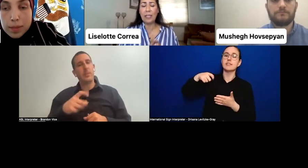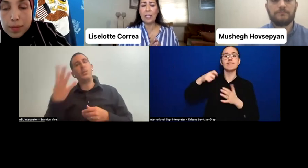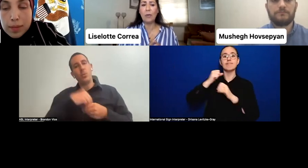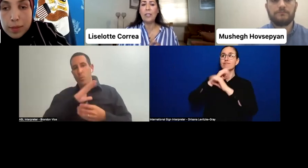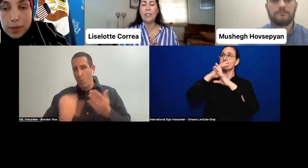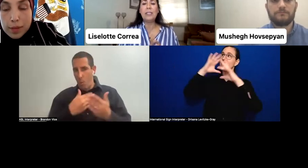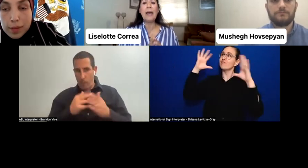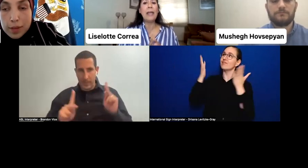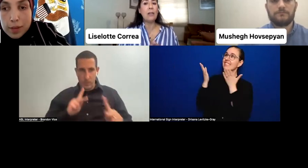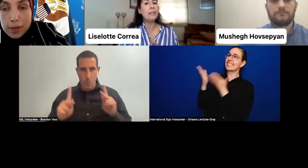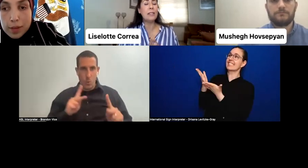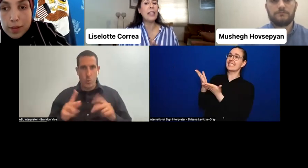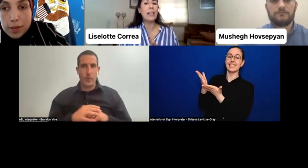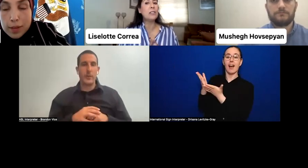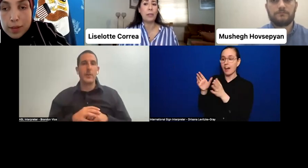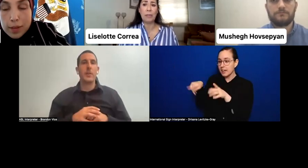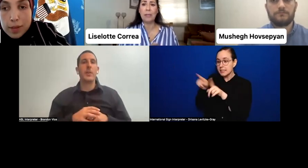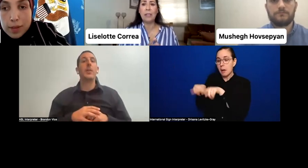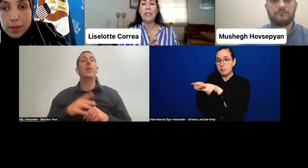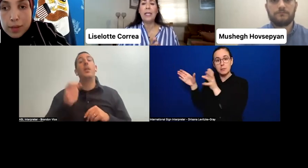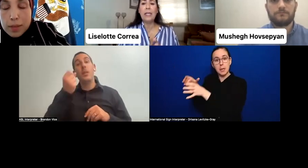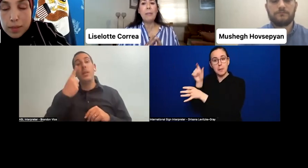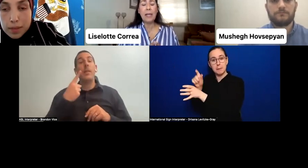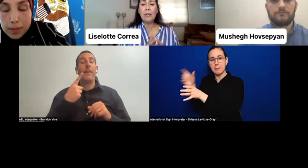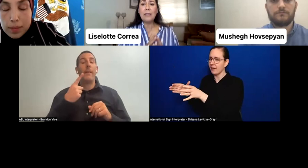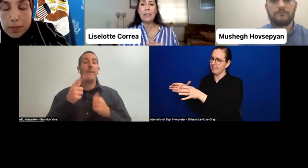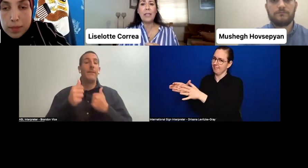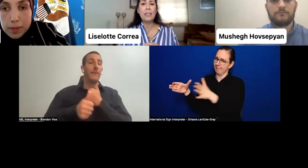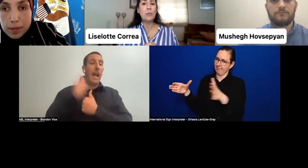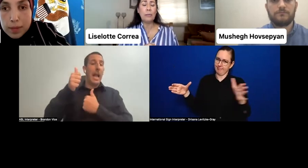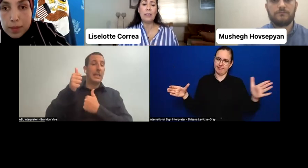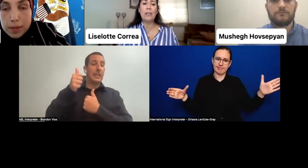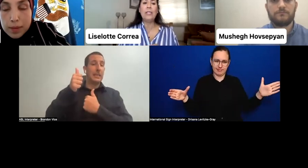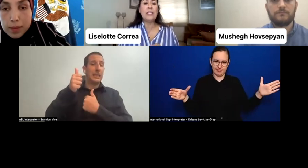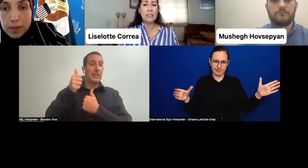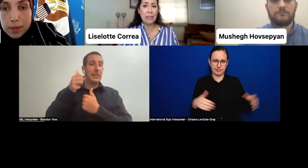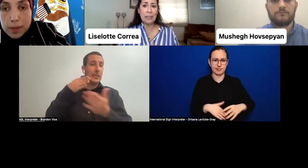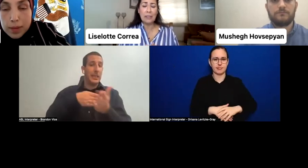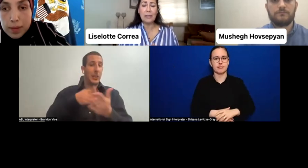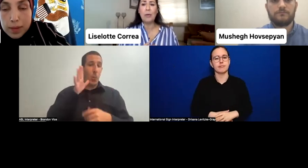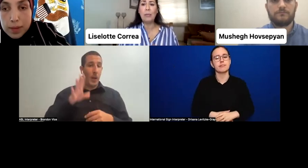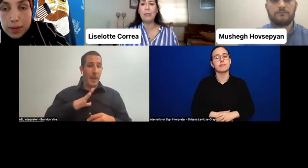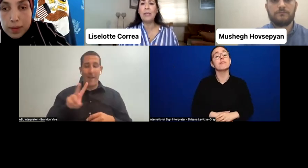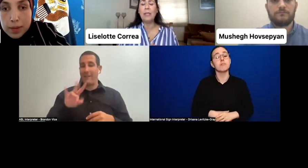now is violence against women. And violence against women with disabilities probably--